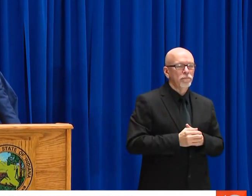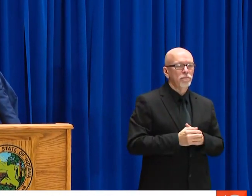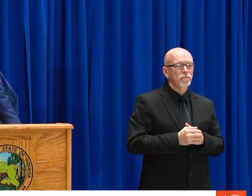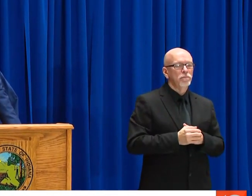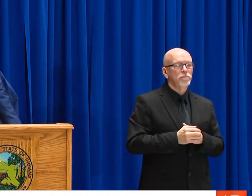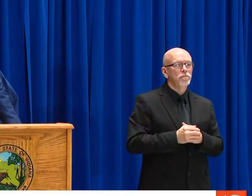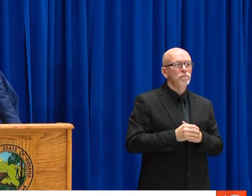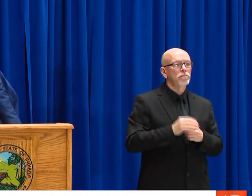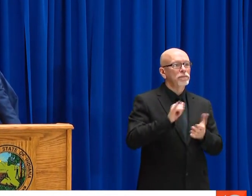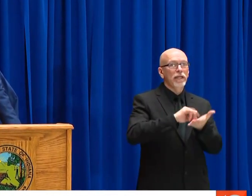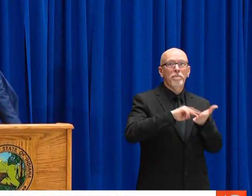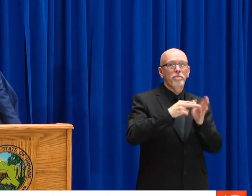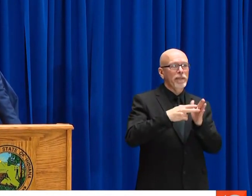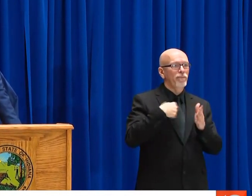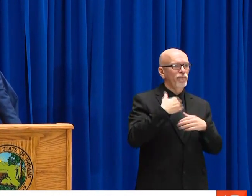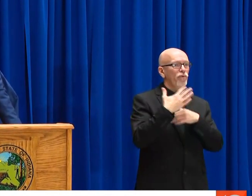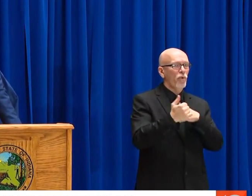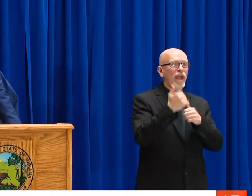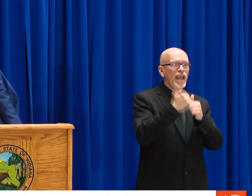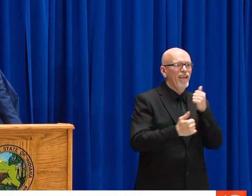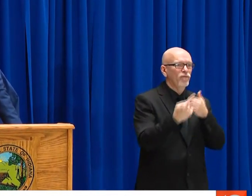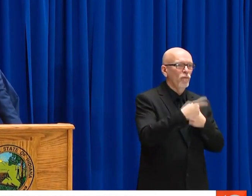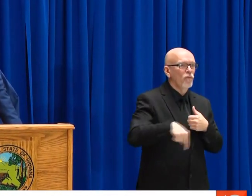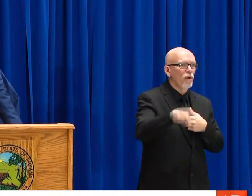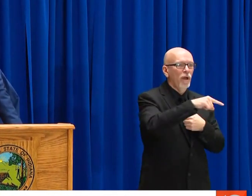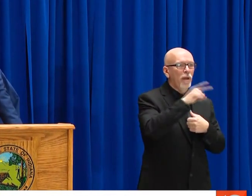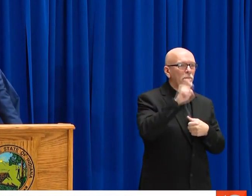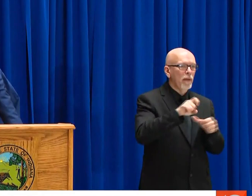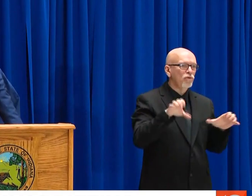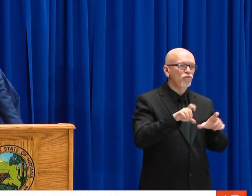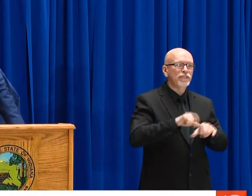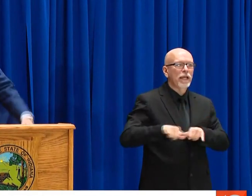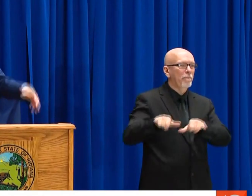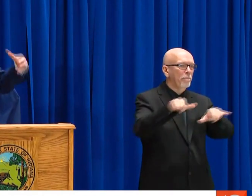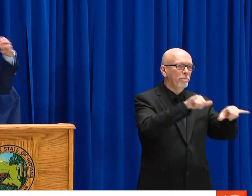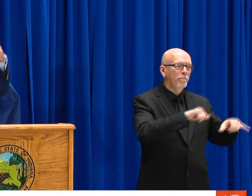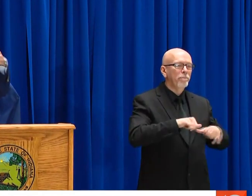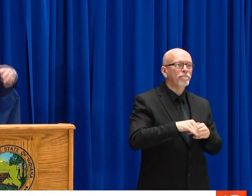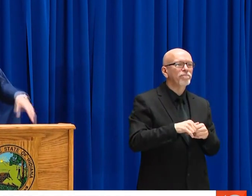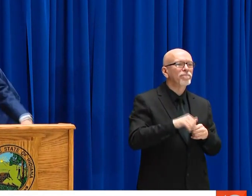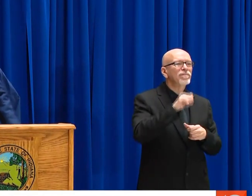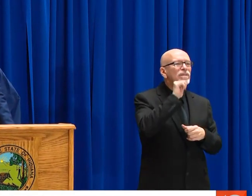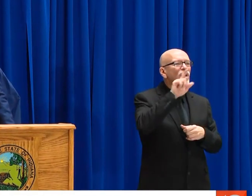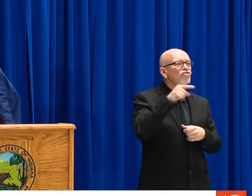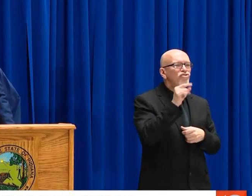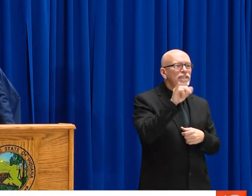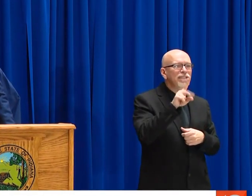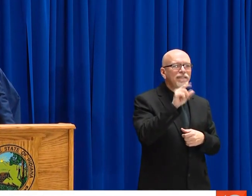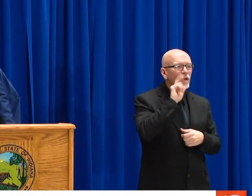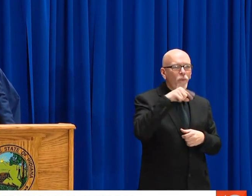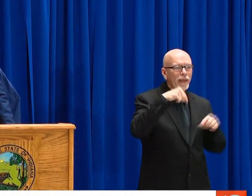BACK AT REPELLING COVID-19 THAT WE HAVE.